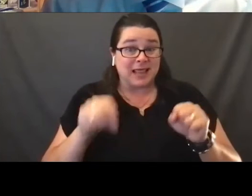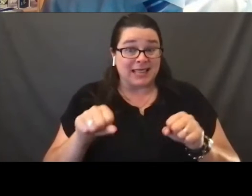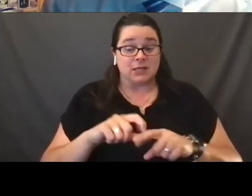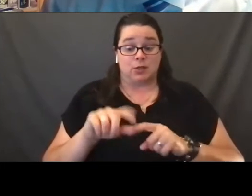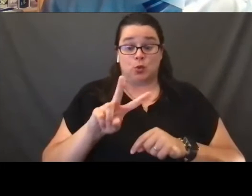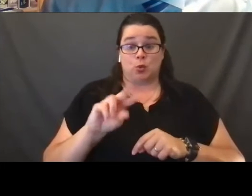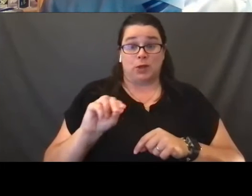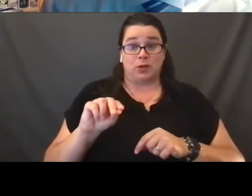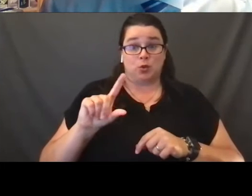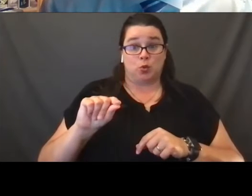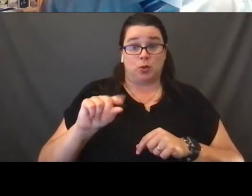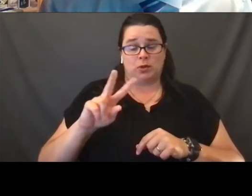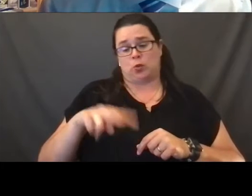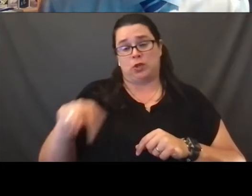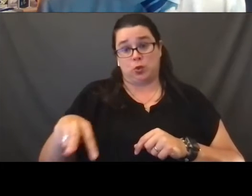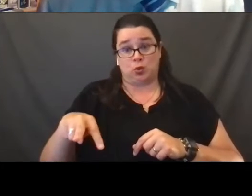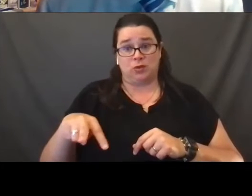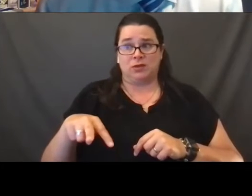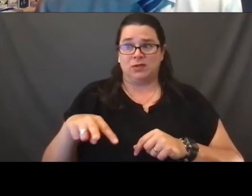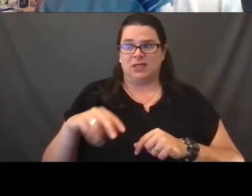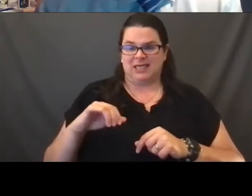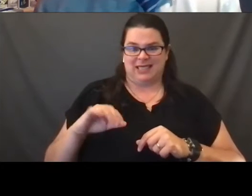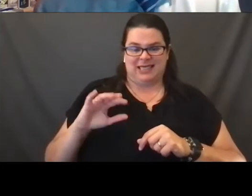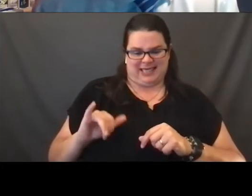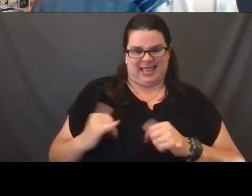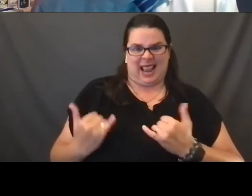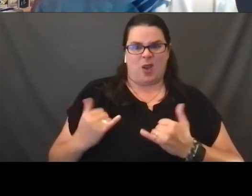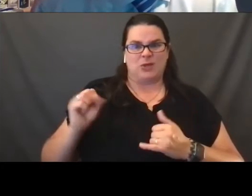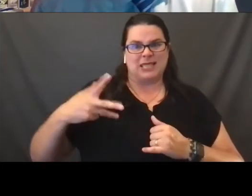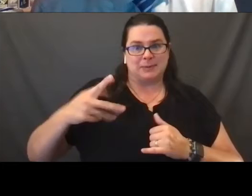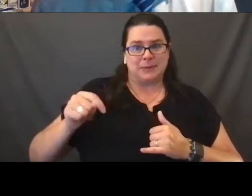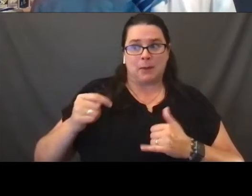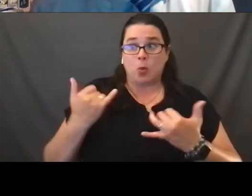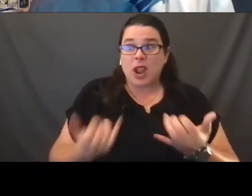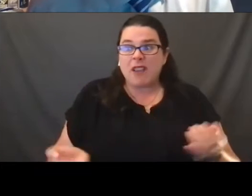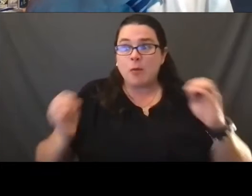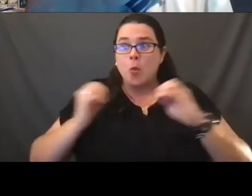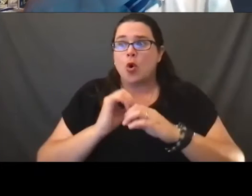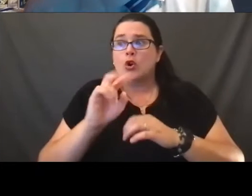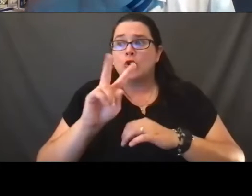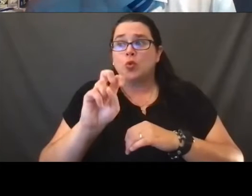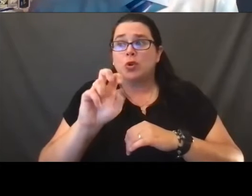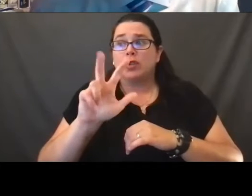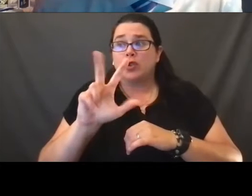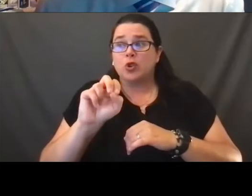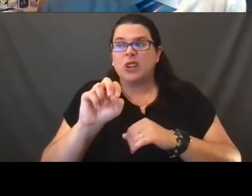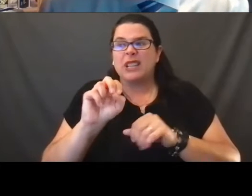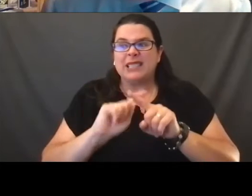into the ninth month alone, we've got even more, 230 pieces of legislation